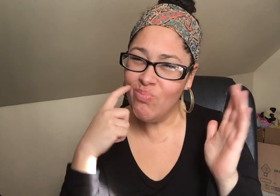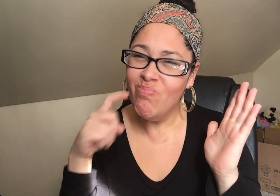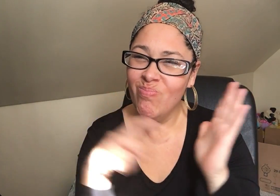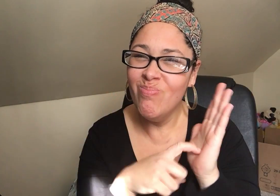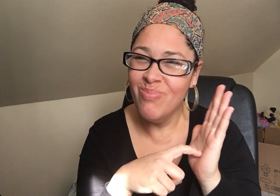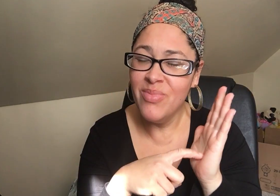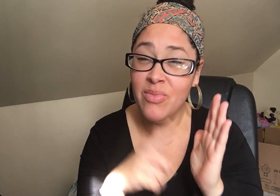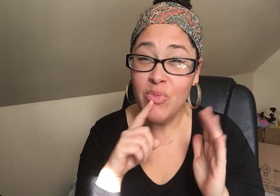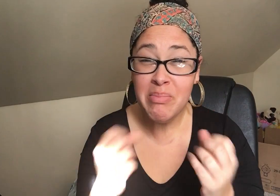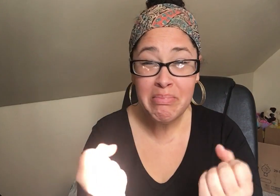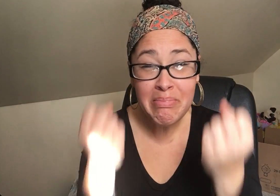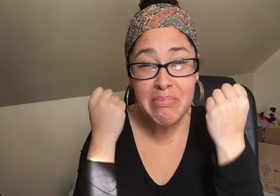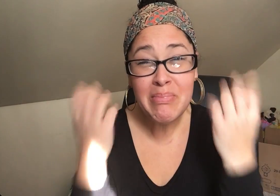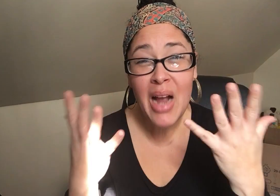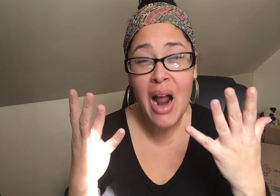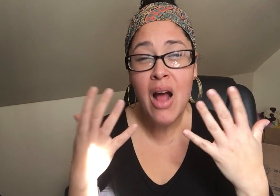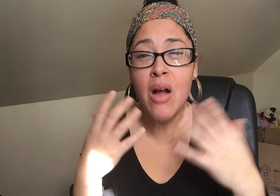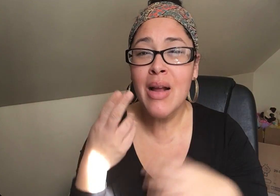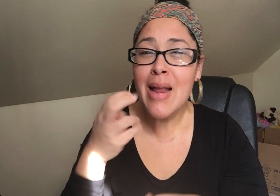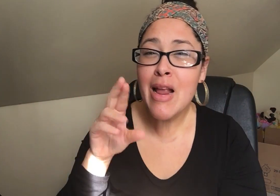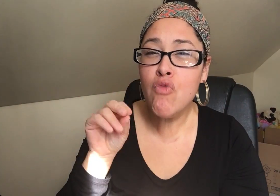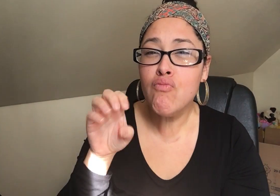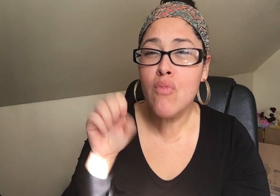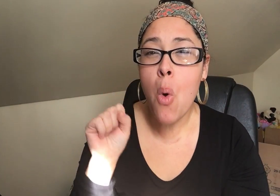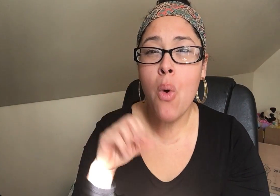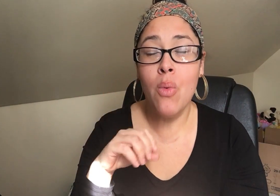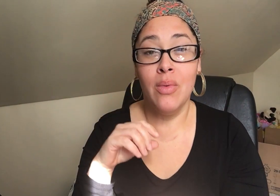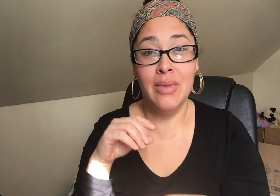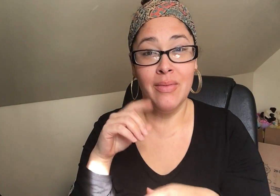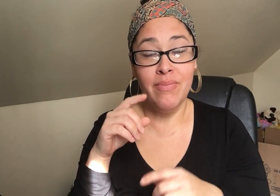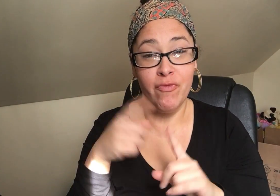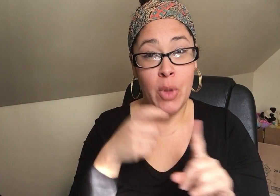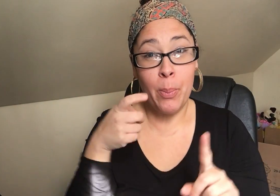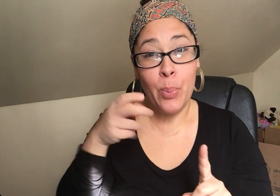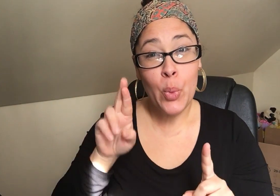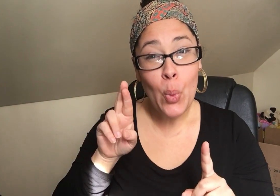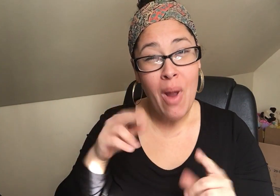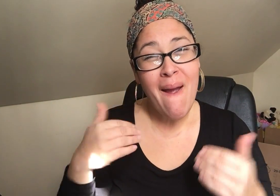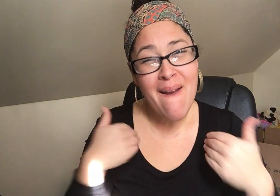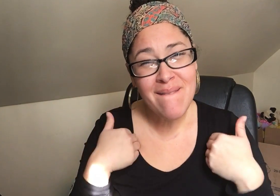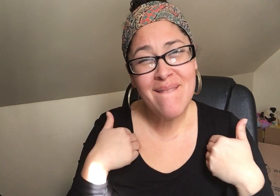It is really important to recognize this person. We do have many heroes from Puerto Rico.